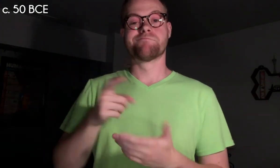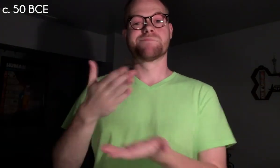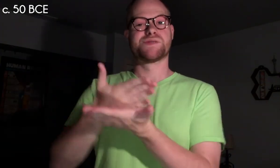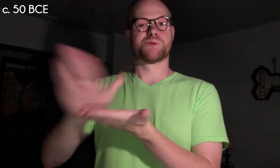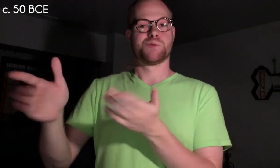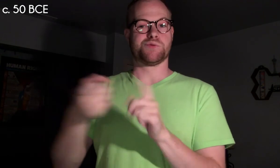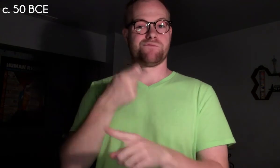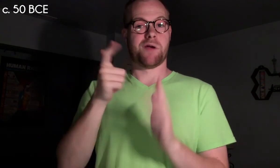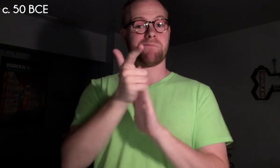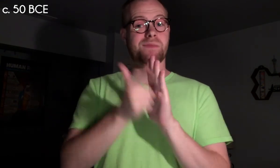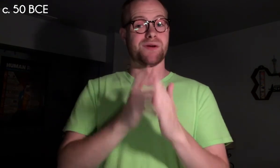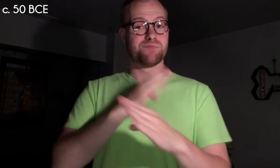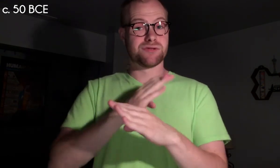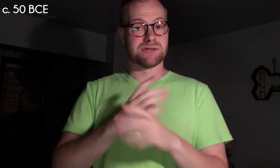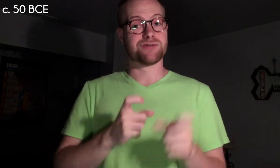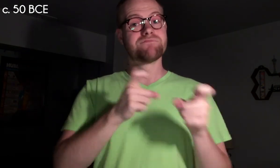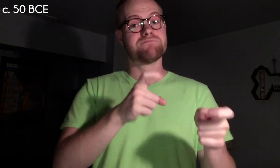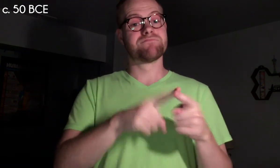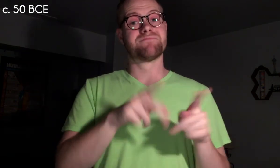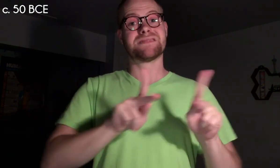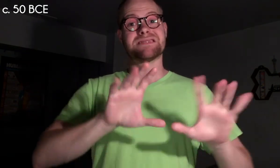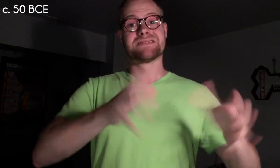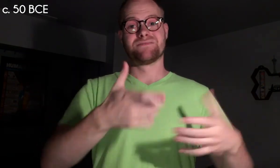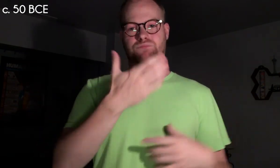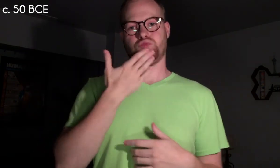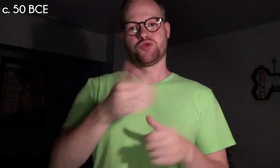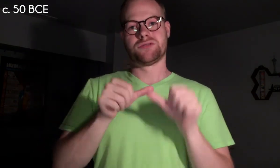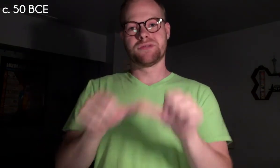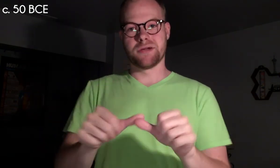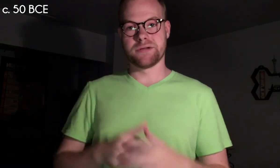excluded from the legal protections extended to citizens in good standing.